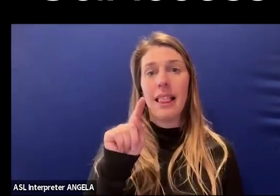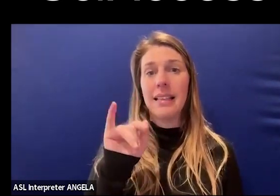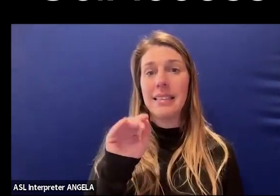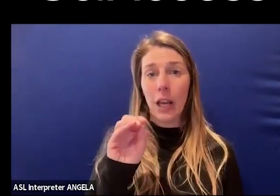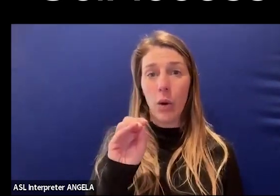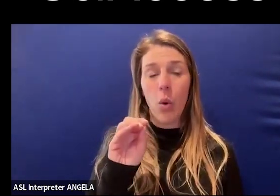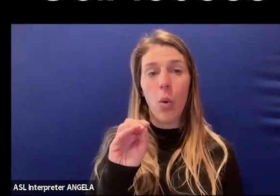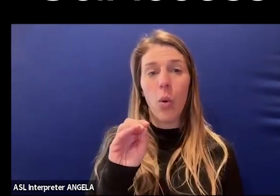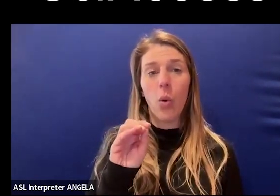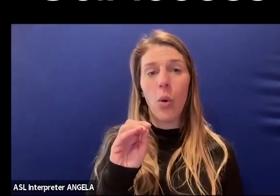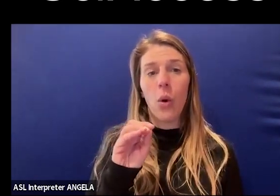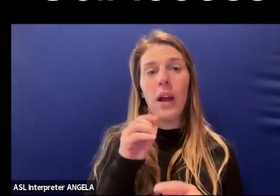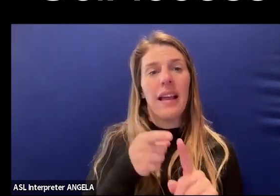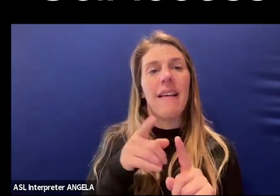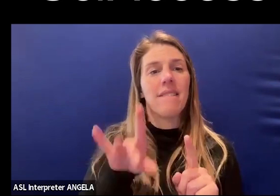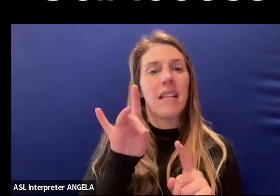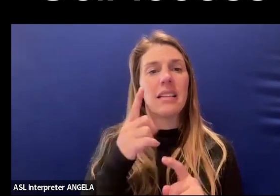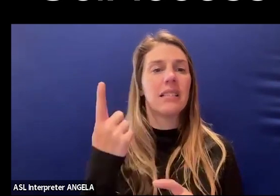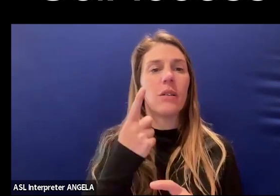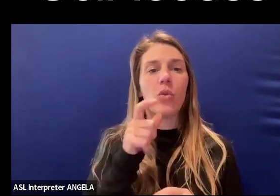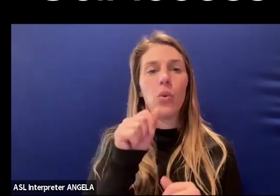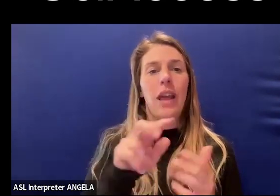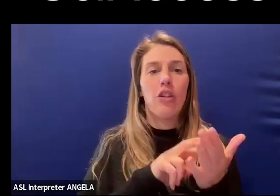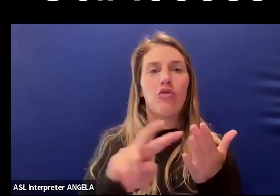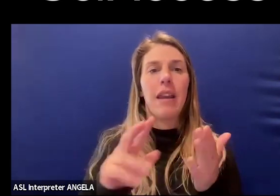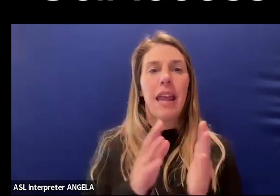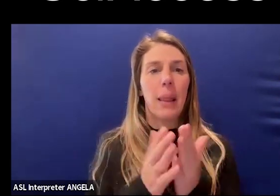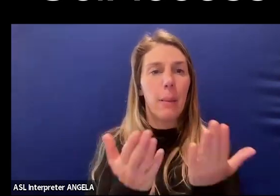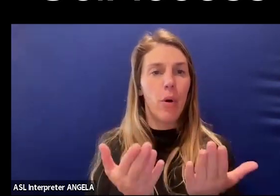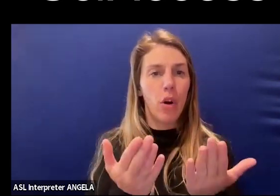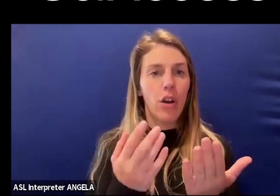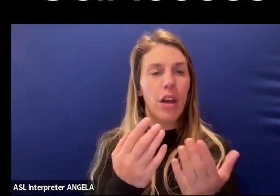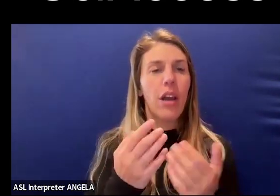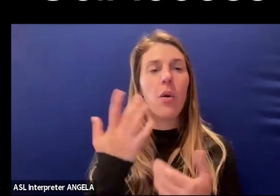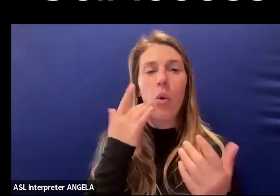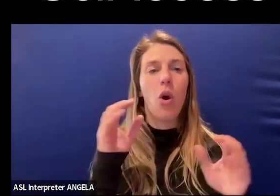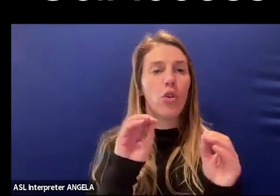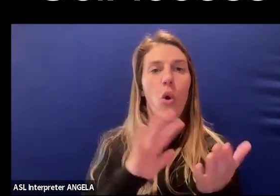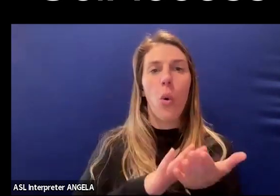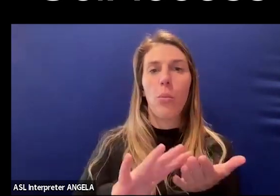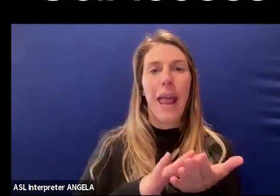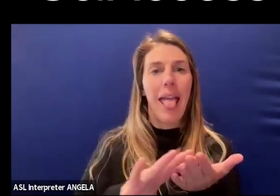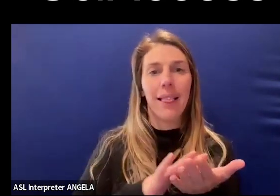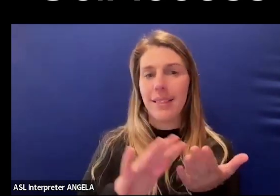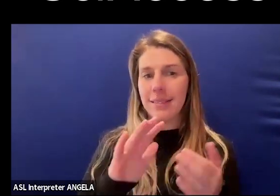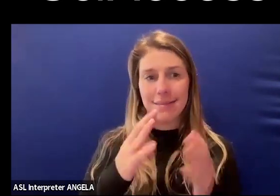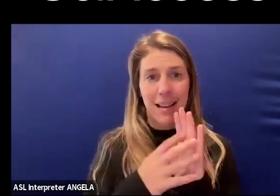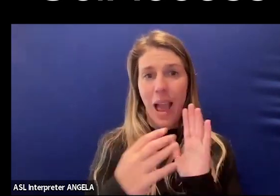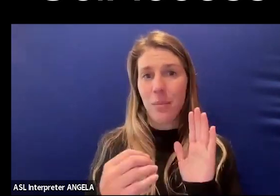was just finding somebody to read the textbook to him because there are no braille copies or at least